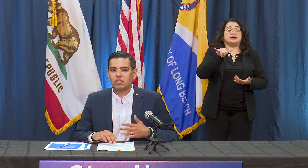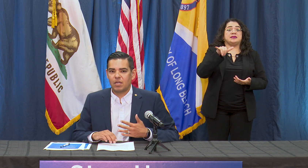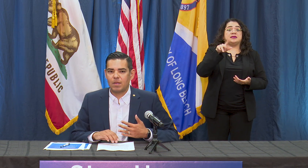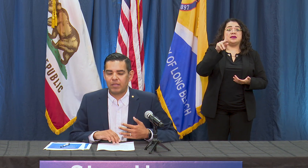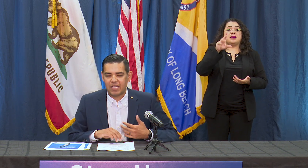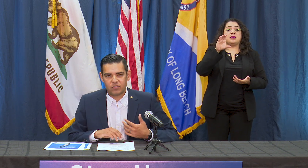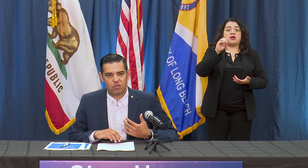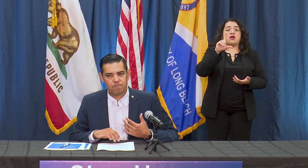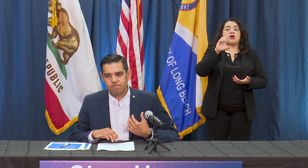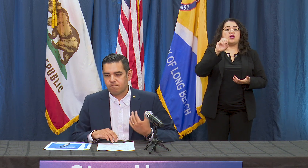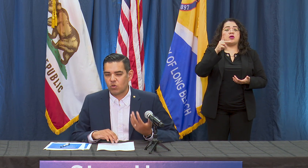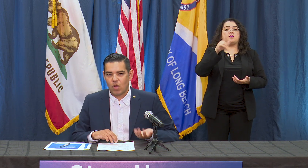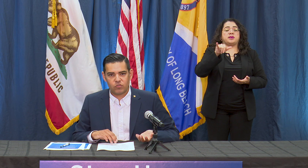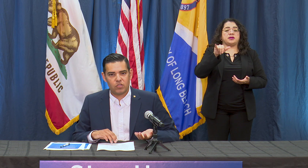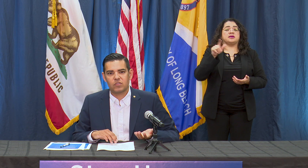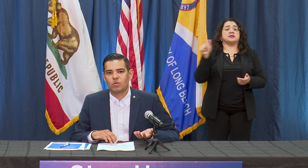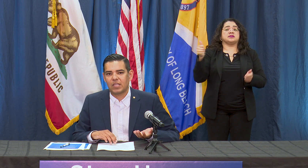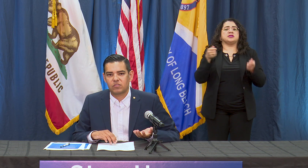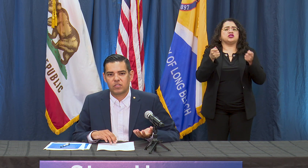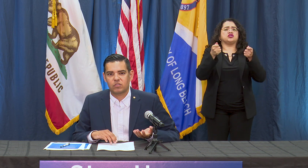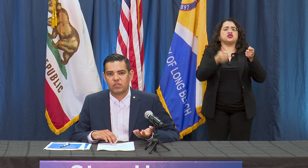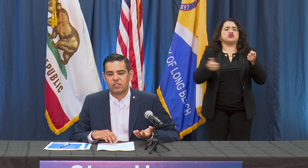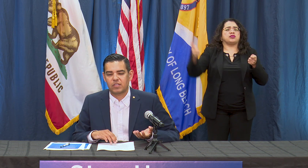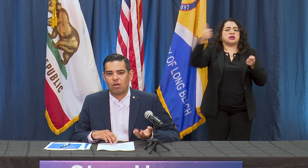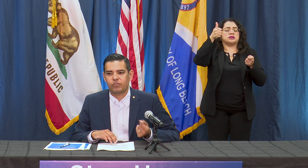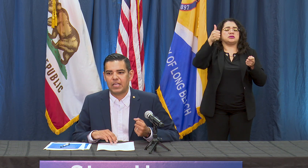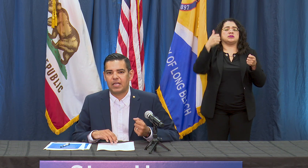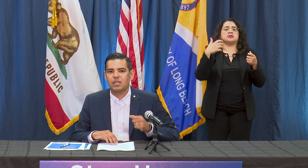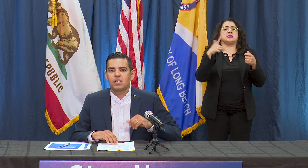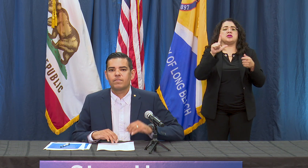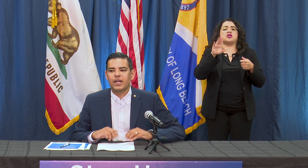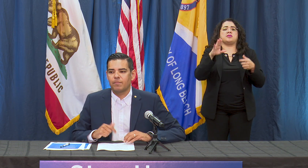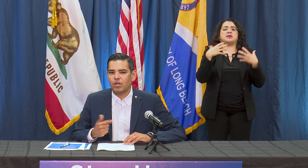gonna be able to answer questions as it relates to the health data but